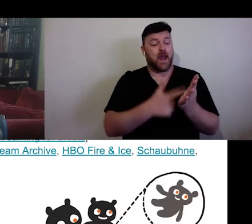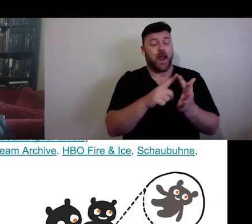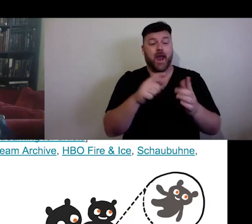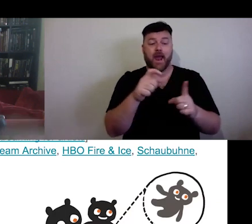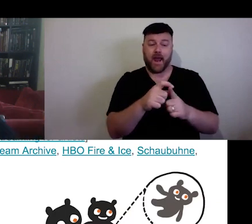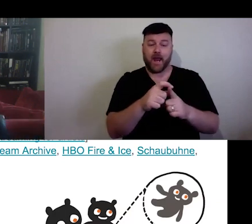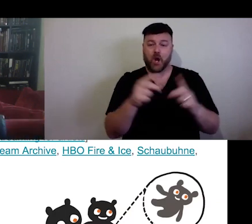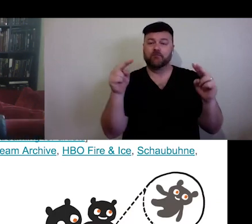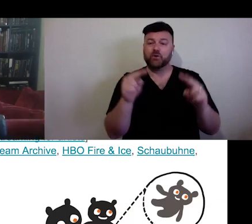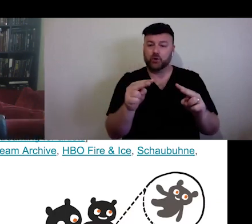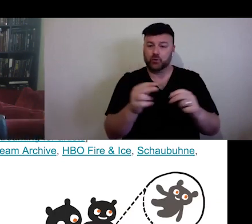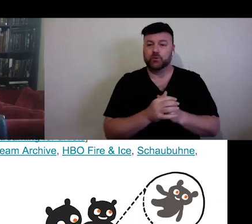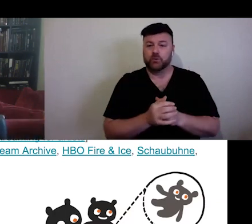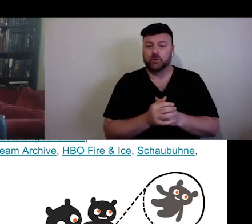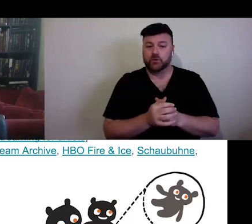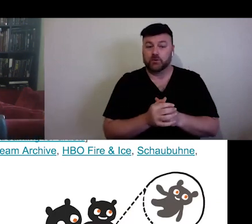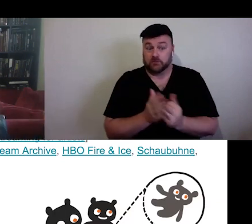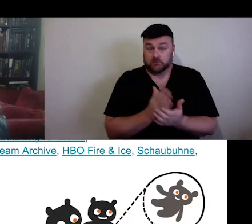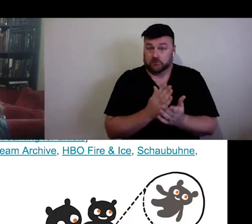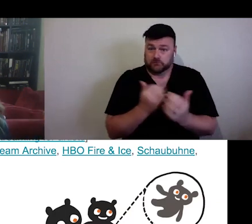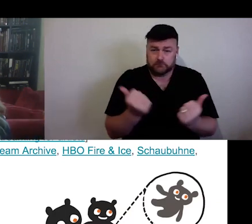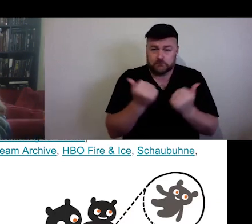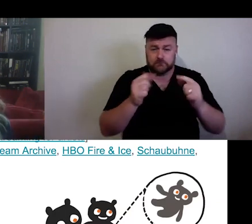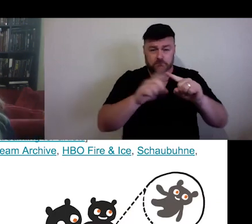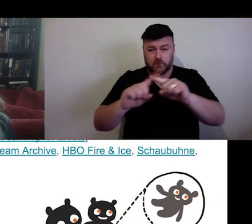there's already a whole lot of technologies that you can draw on,